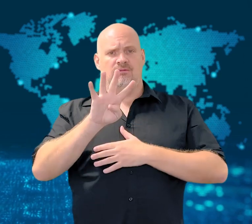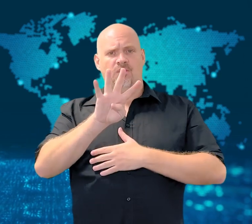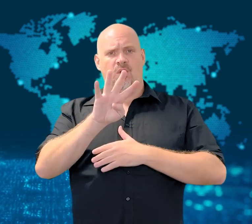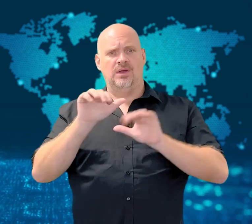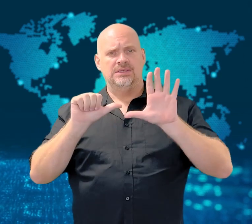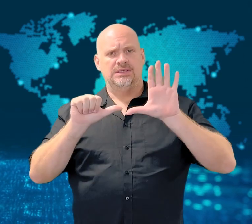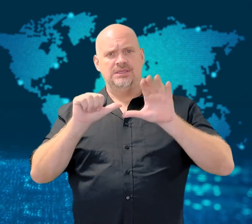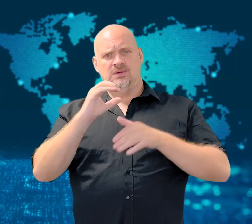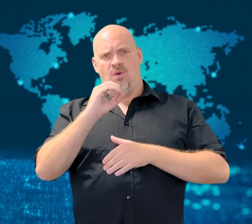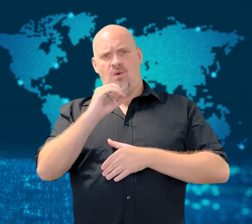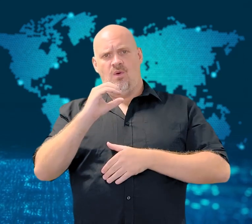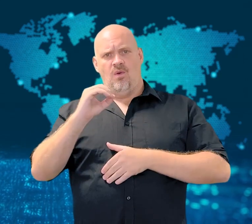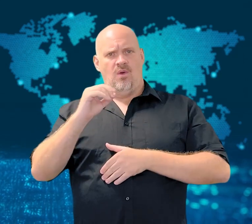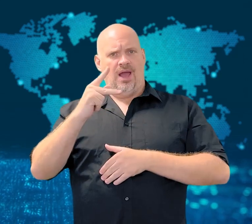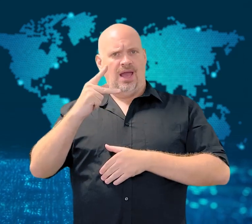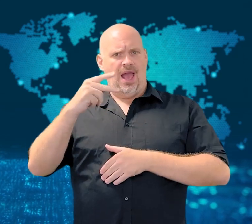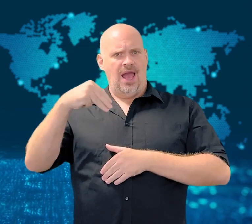in the Pacific Ocean.